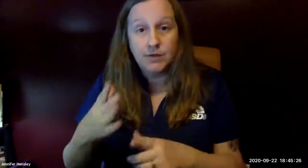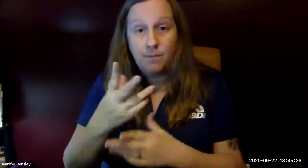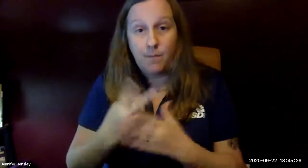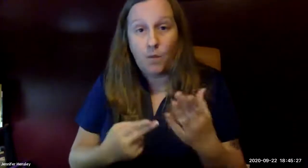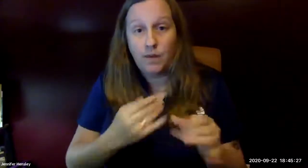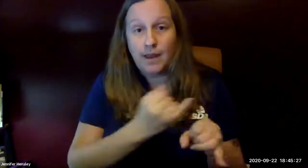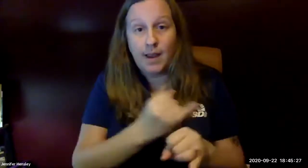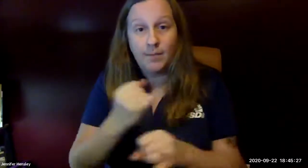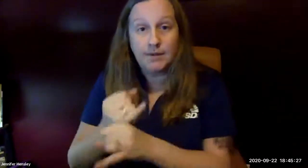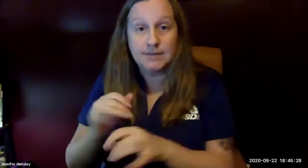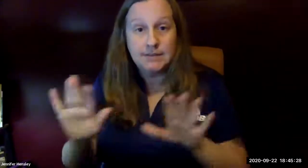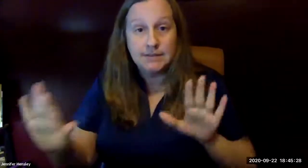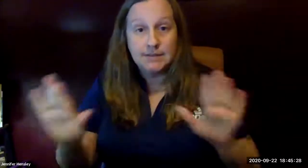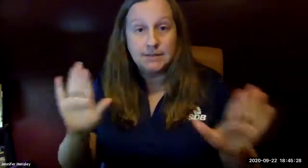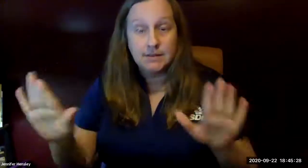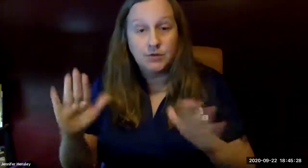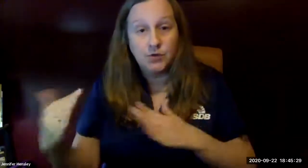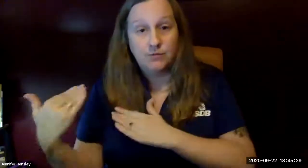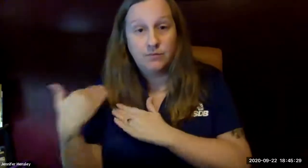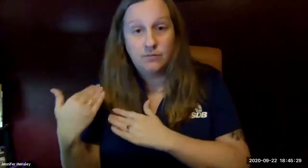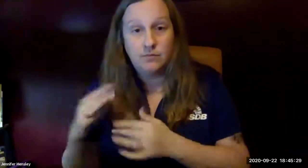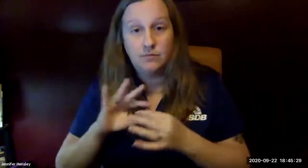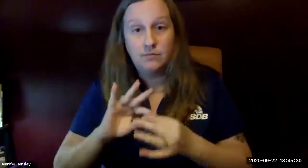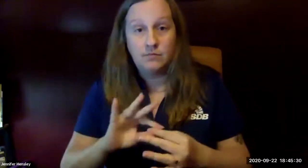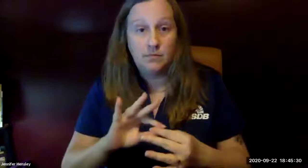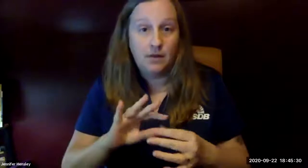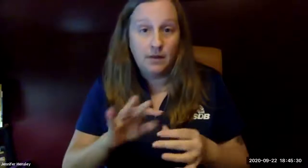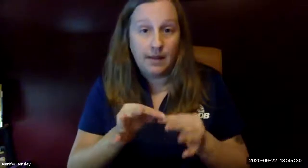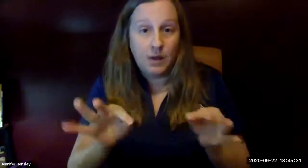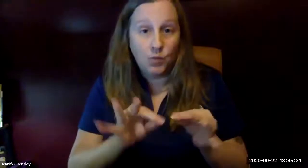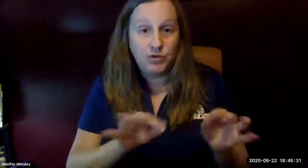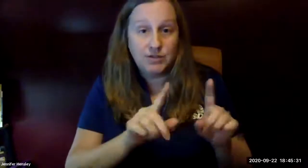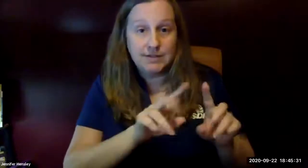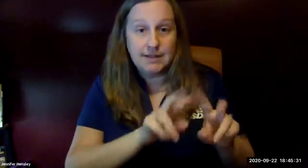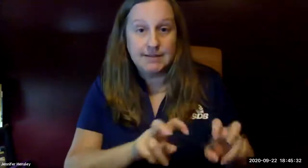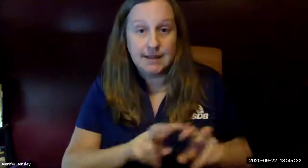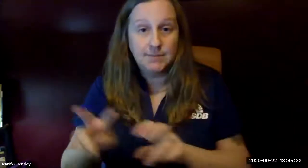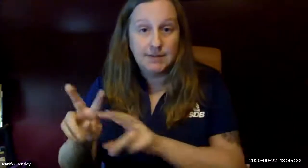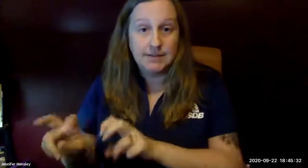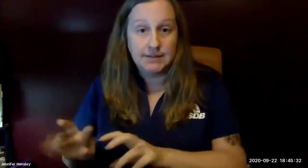the asl specialists on both